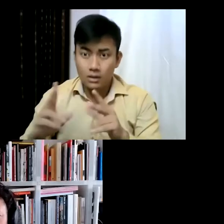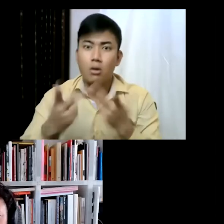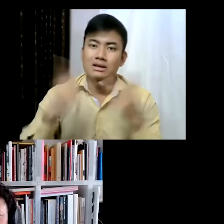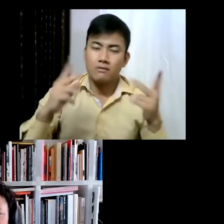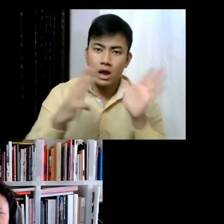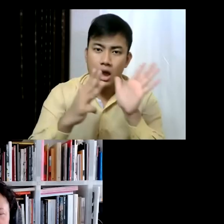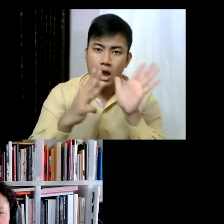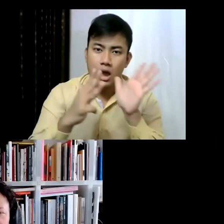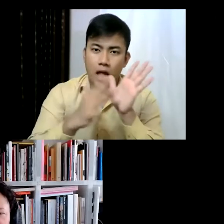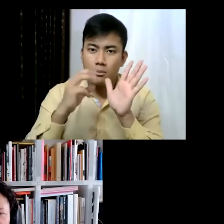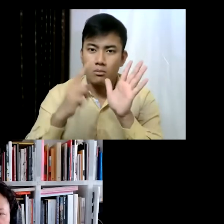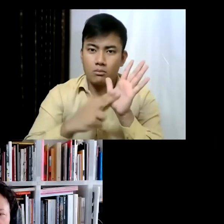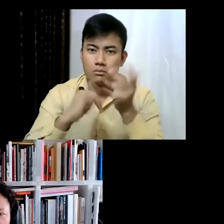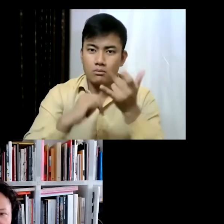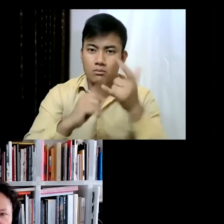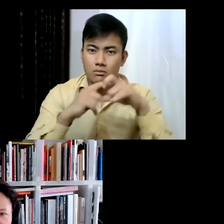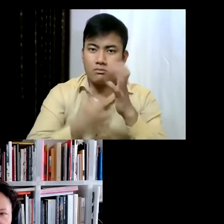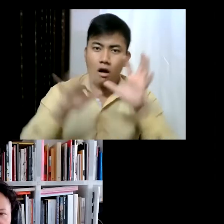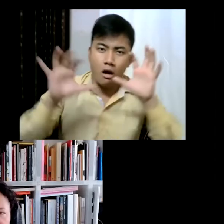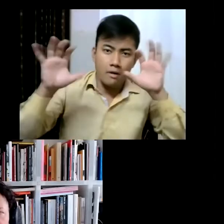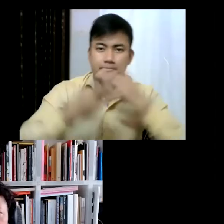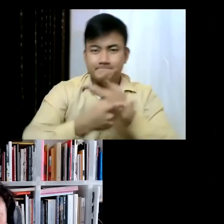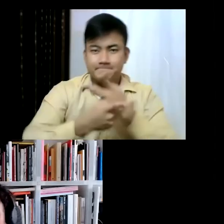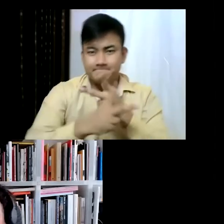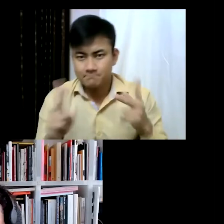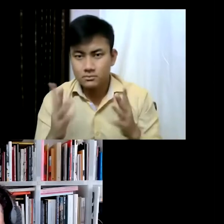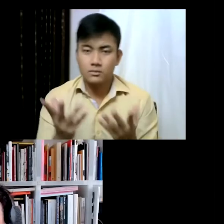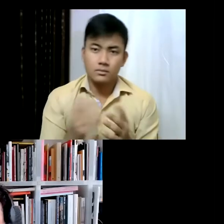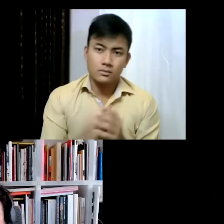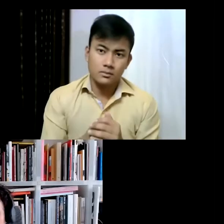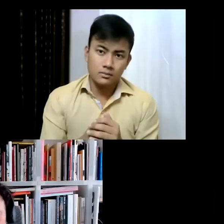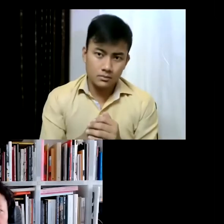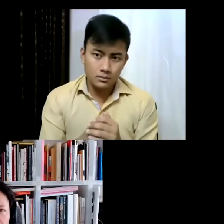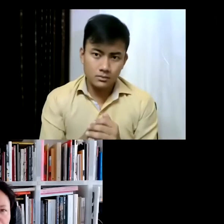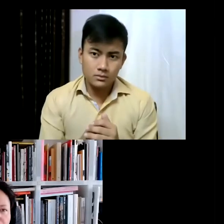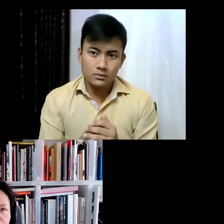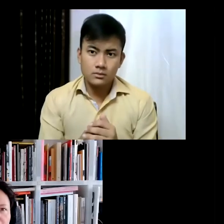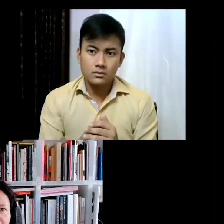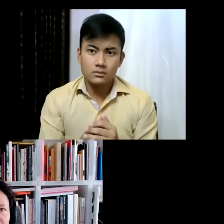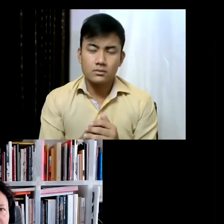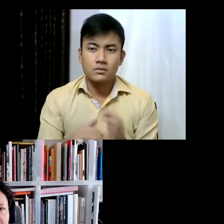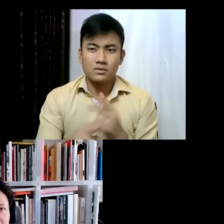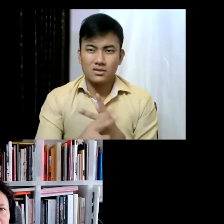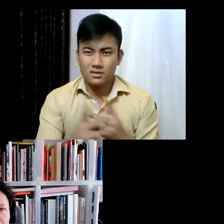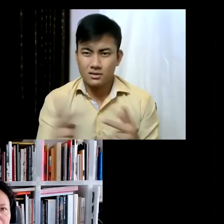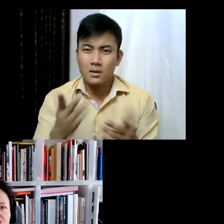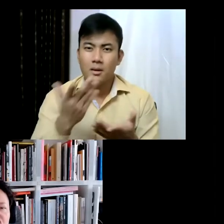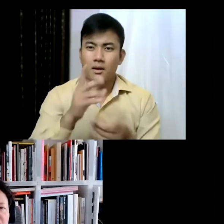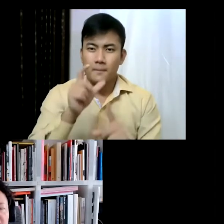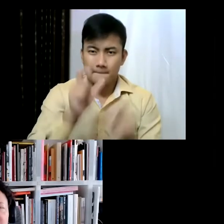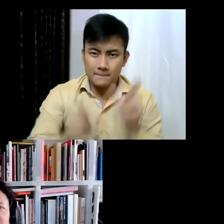you know, these sort of like fanciful creatures that merged human and animal and machine...